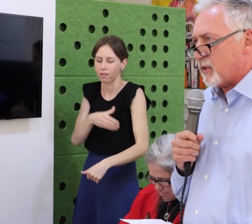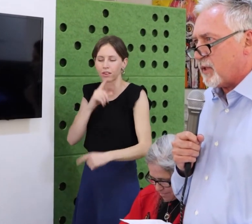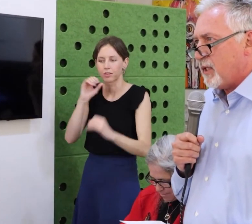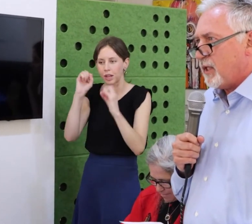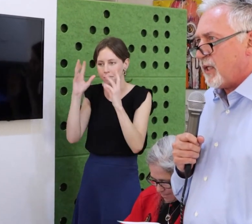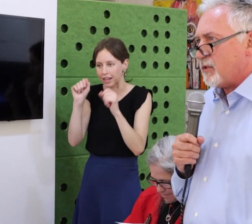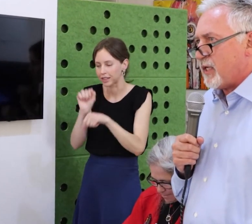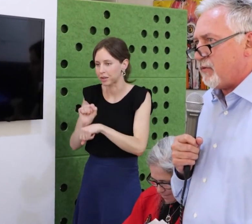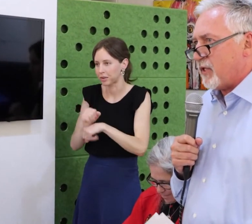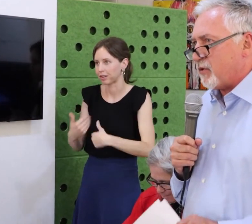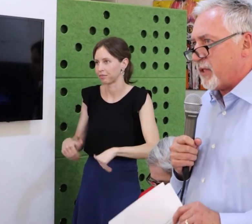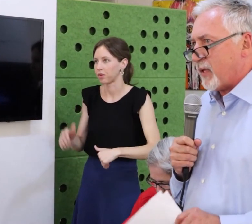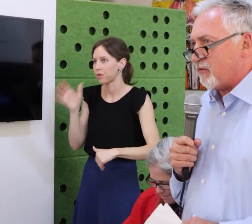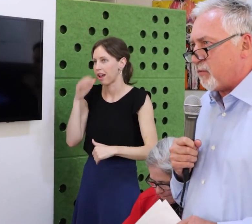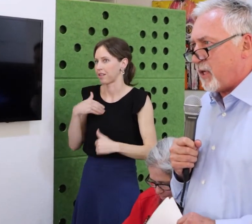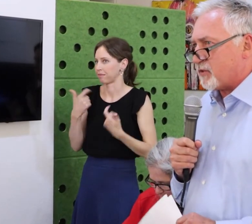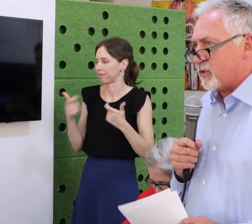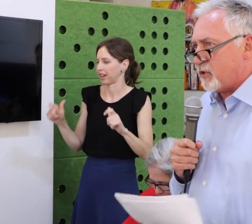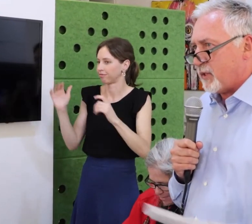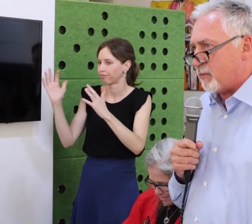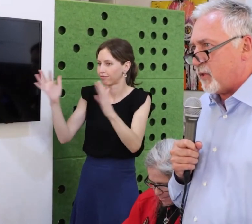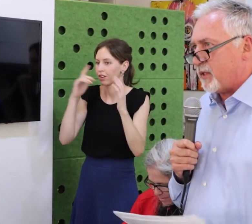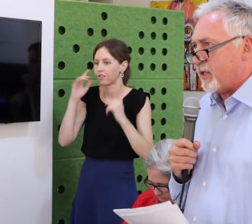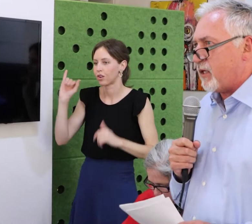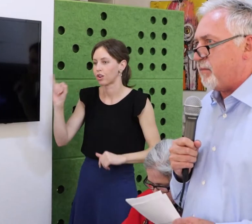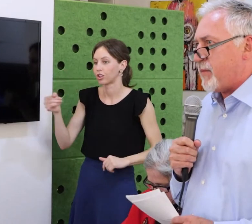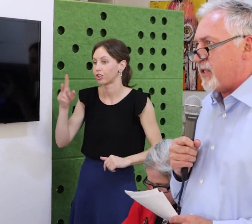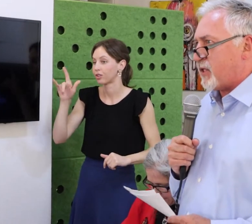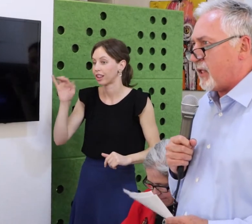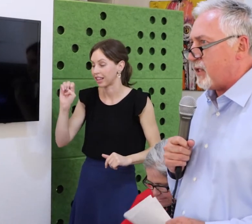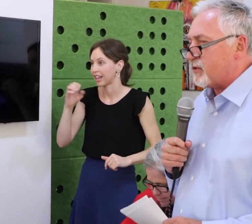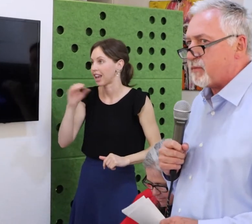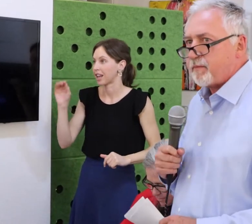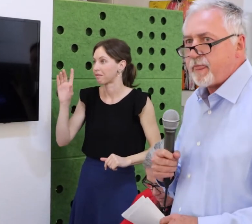lobbyists on provider issues.